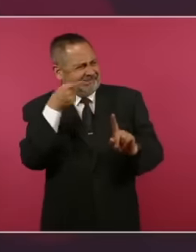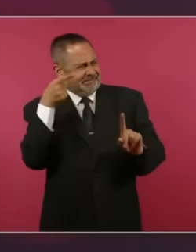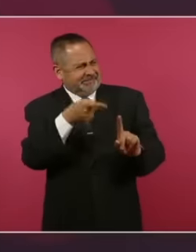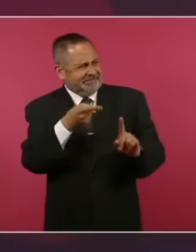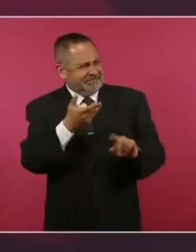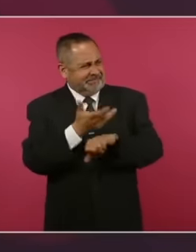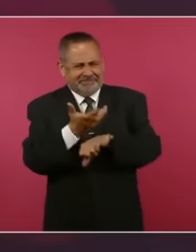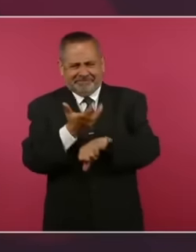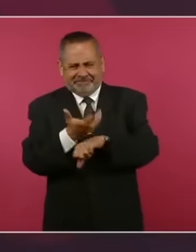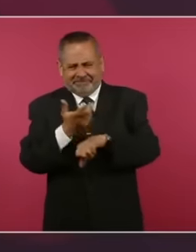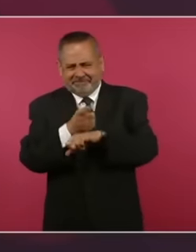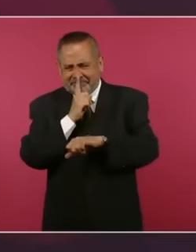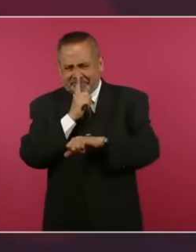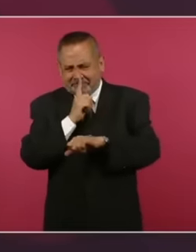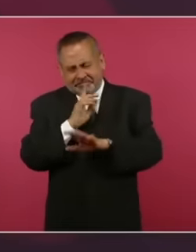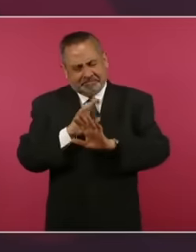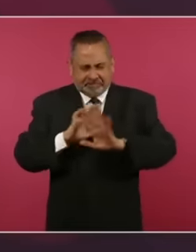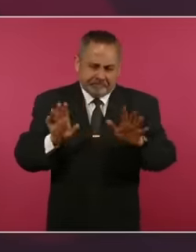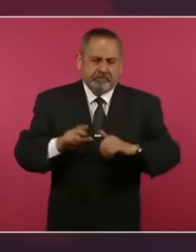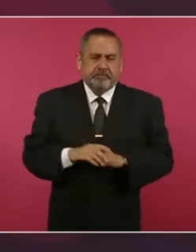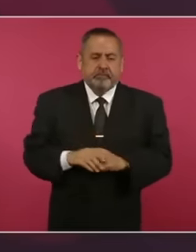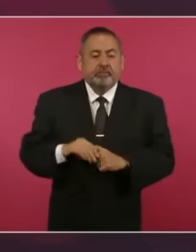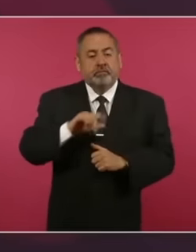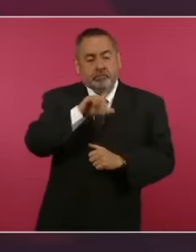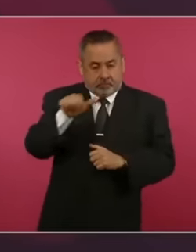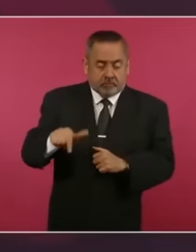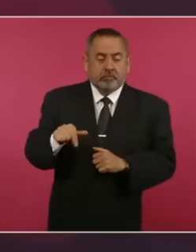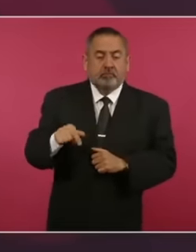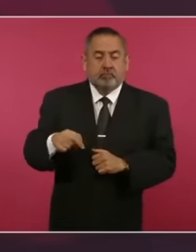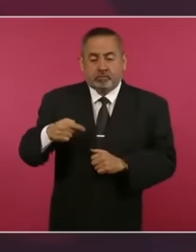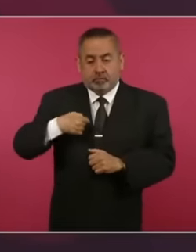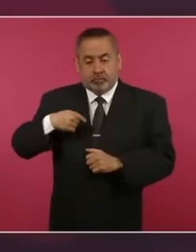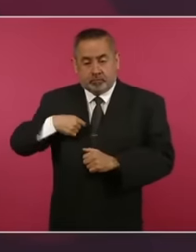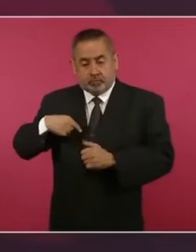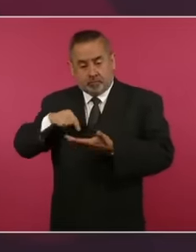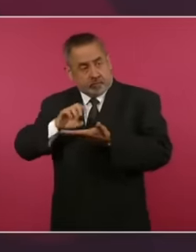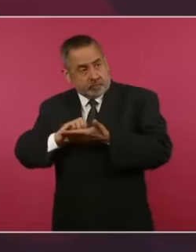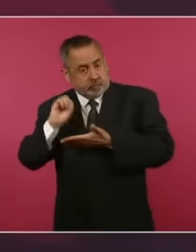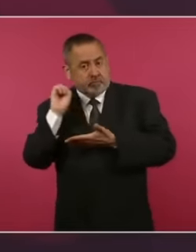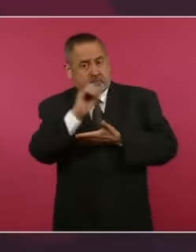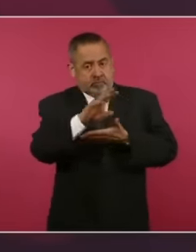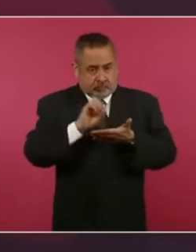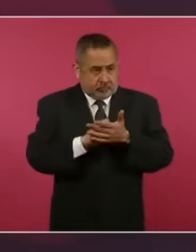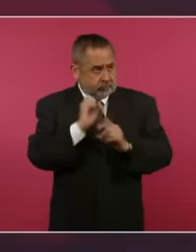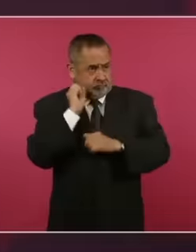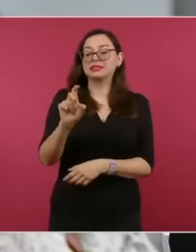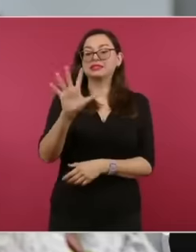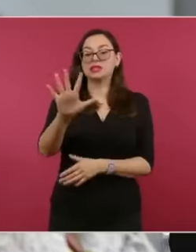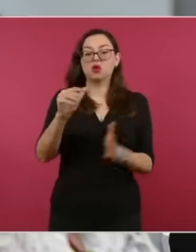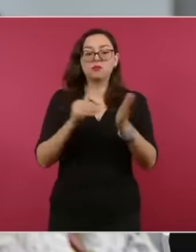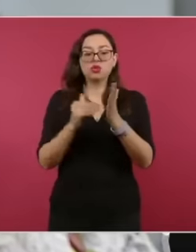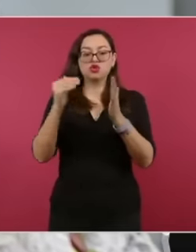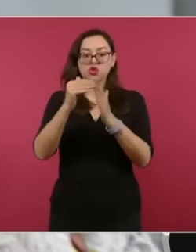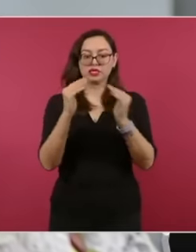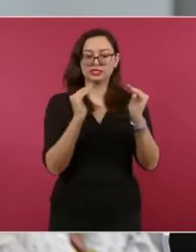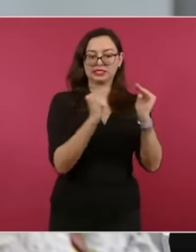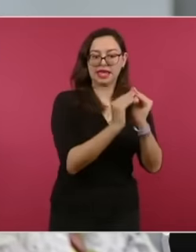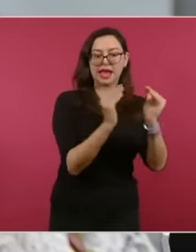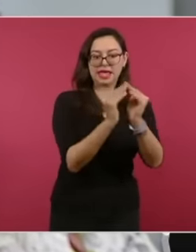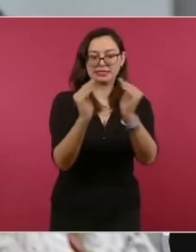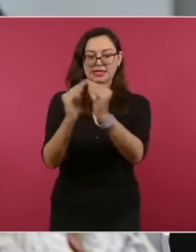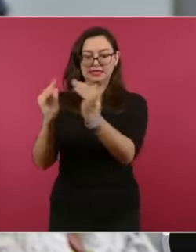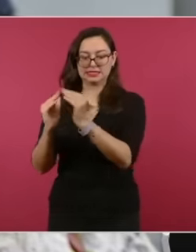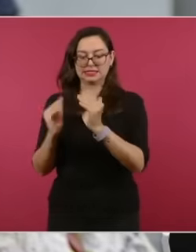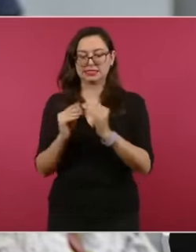when we sent them information, I sent direct information to the President Biden with a